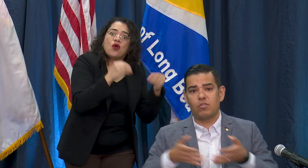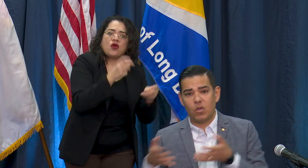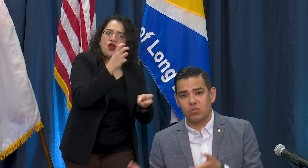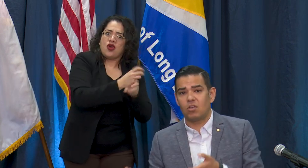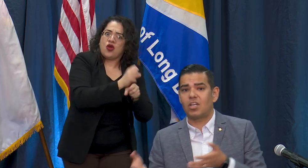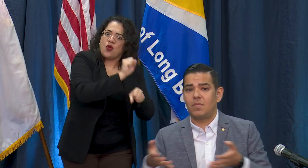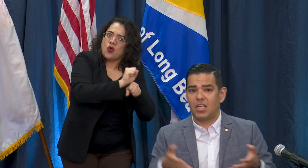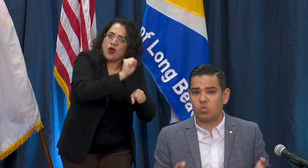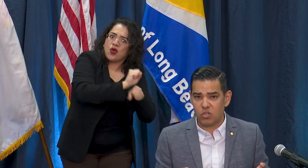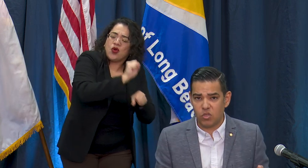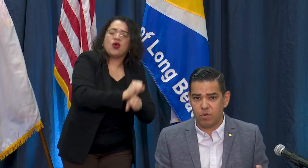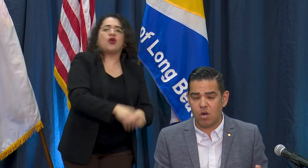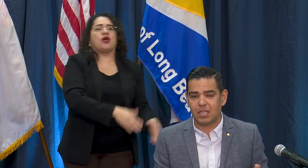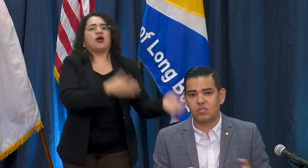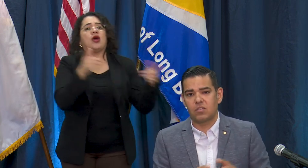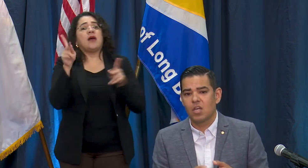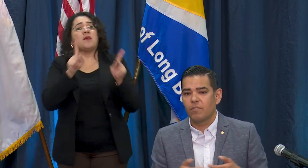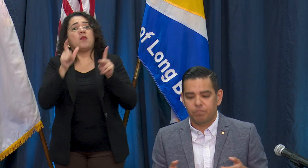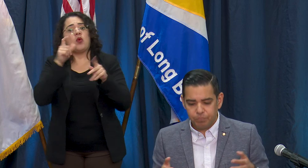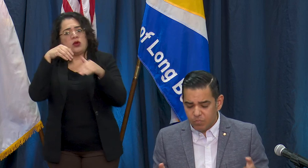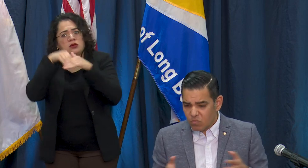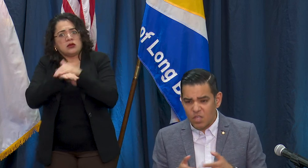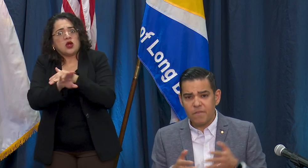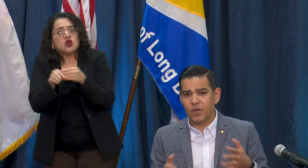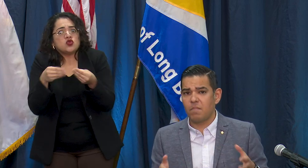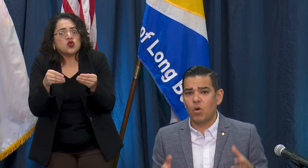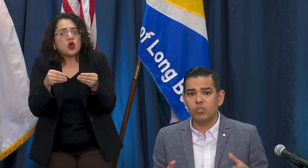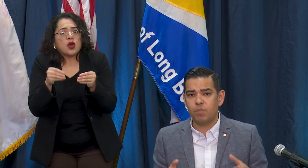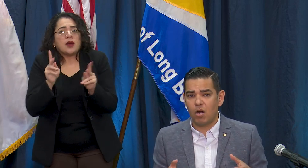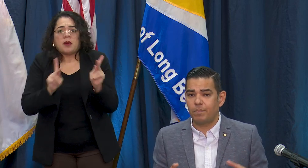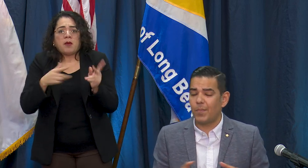those that are coming into our supermarket. For the most part people